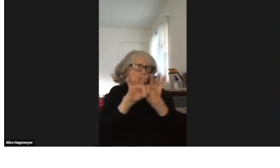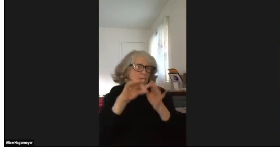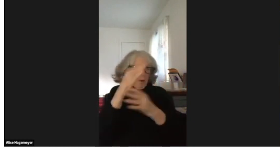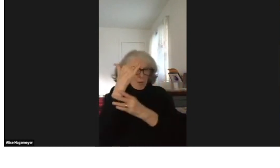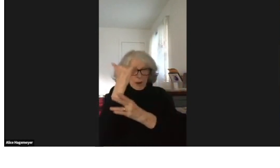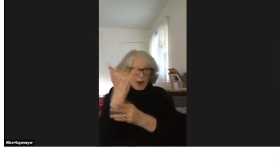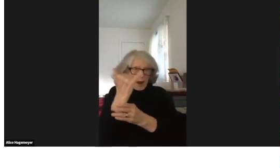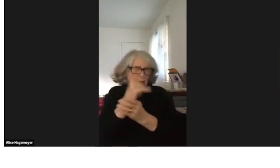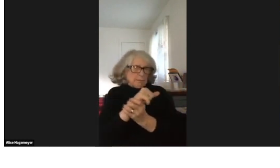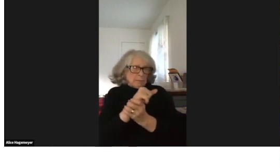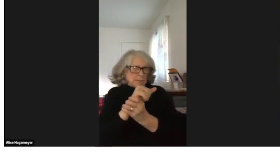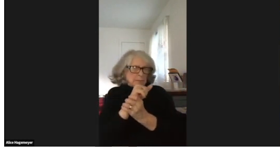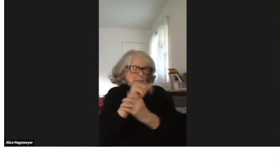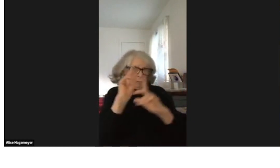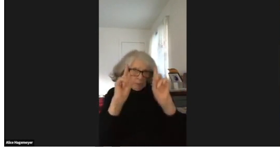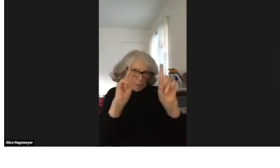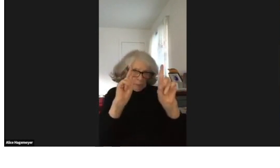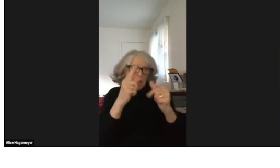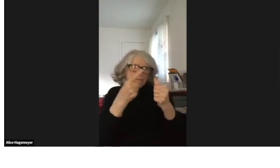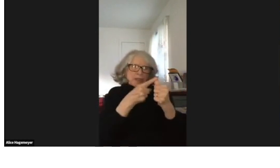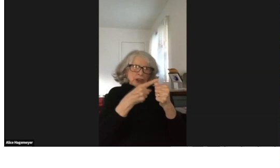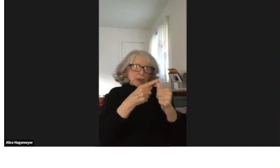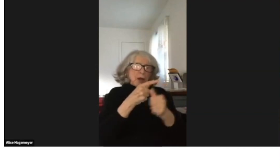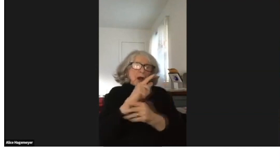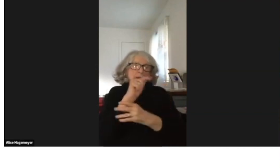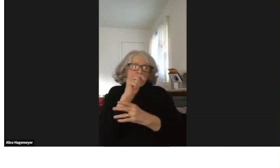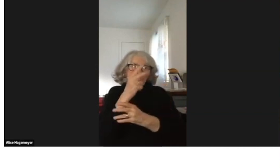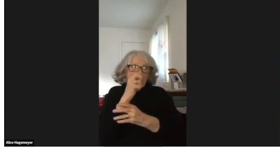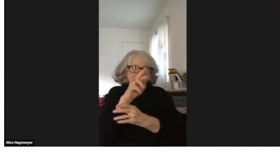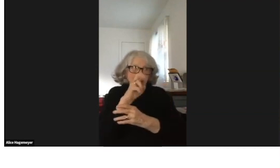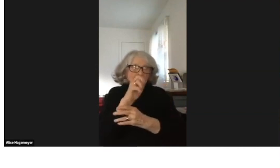That's why the Pratt Library is so important.